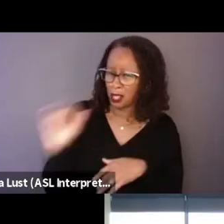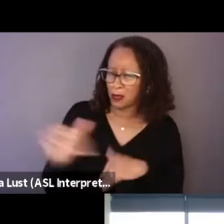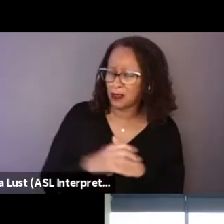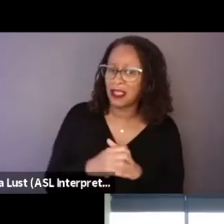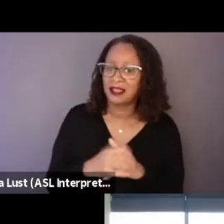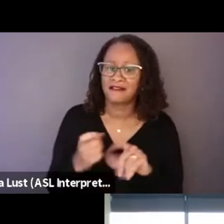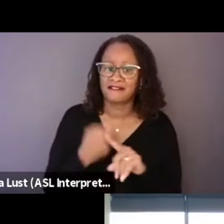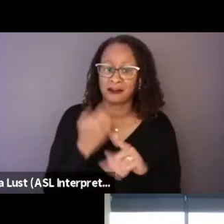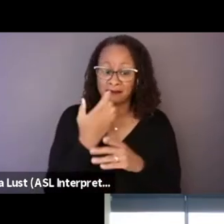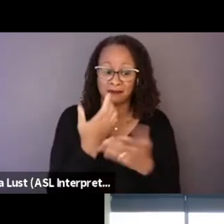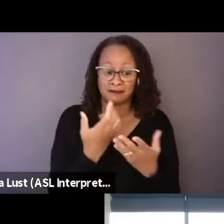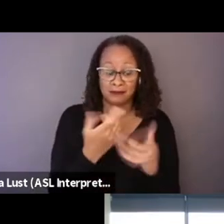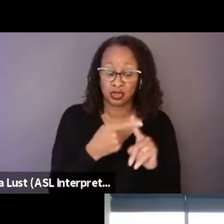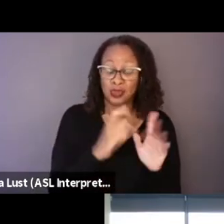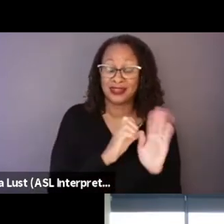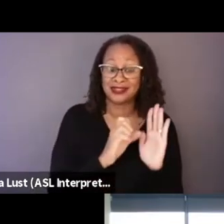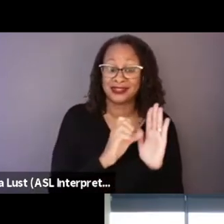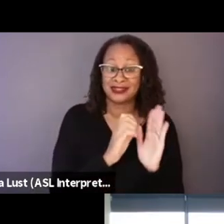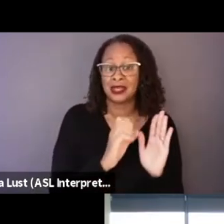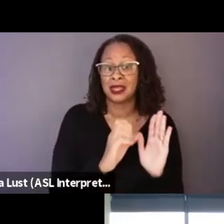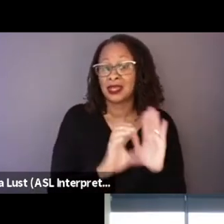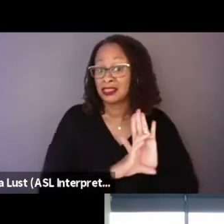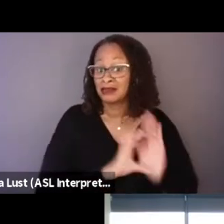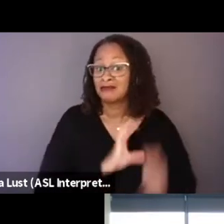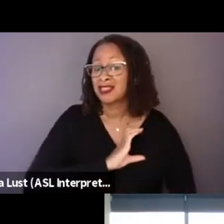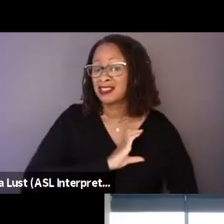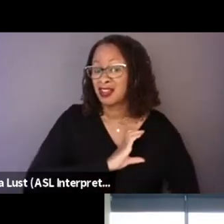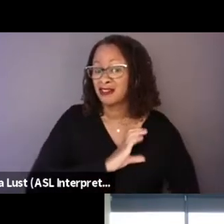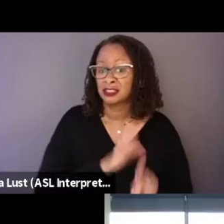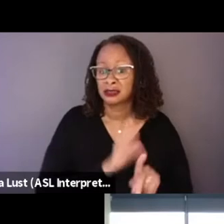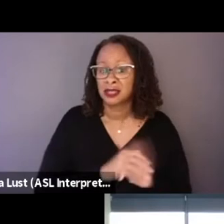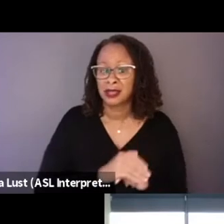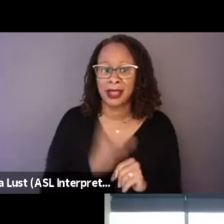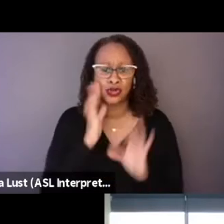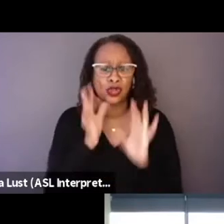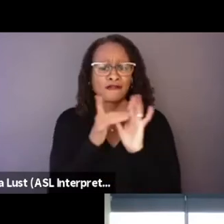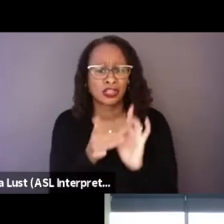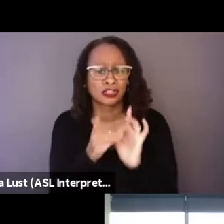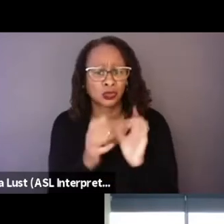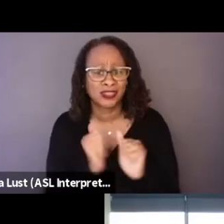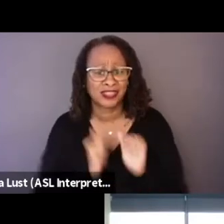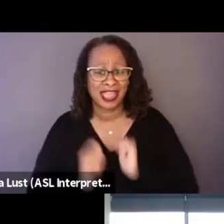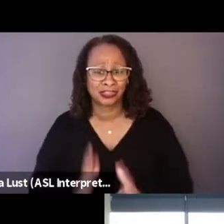I mean, I know you had relationships with the actors and working with actors is something you've obviously done before,